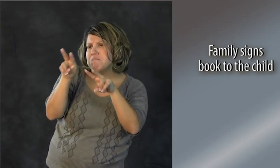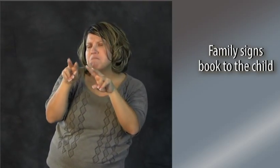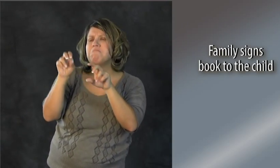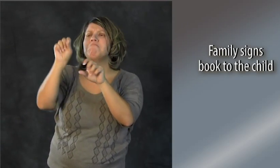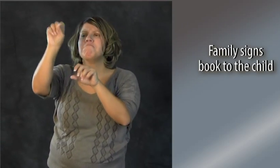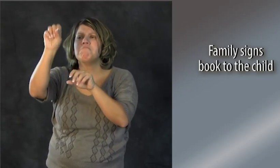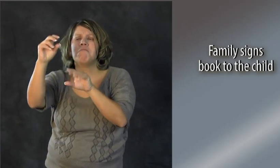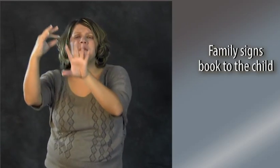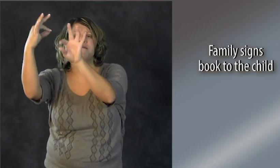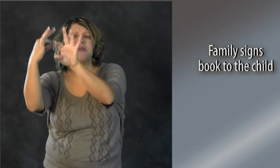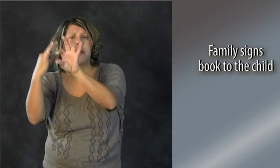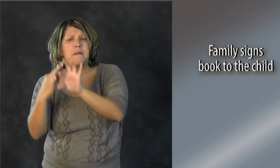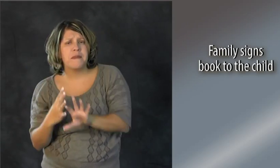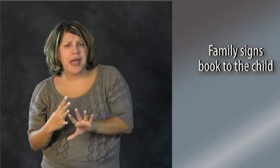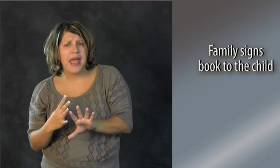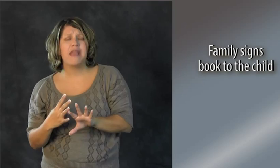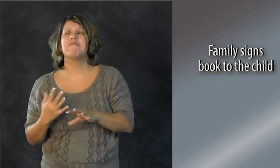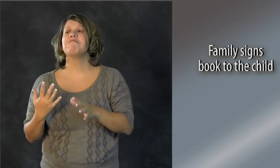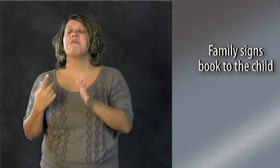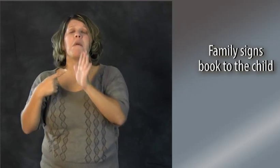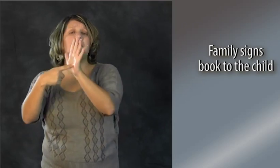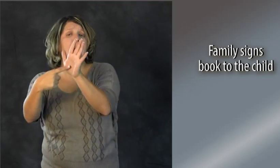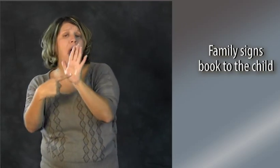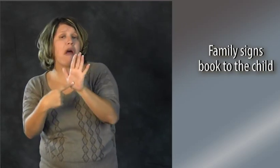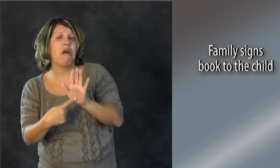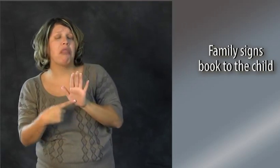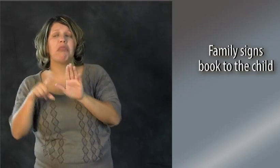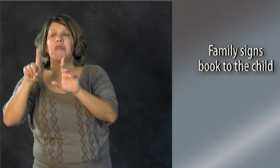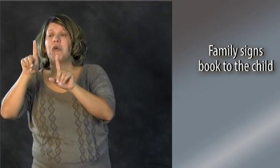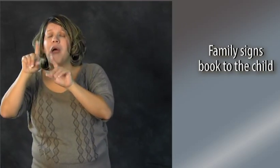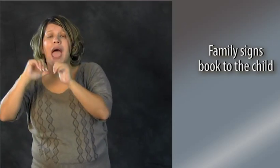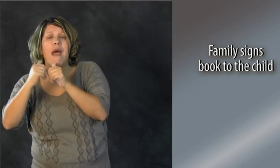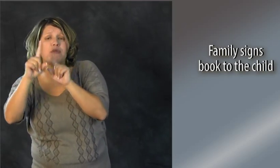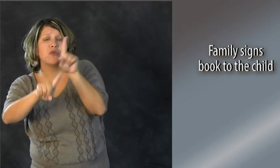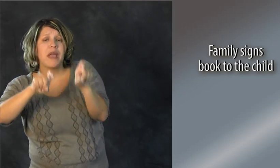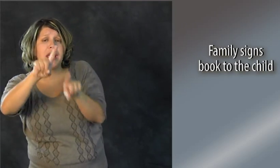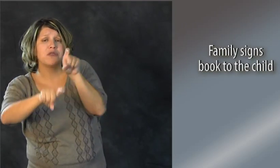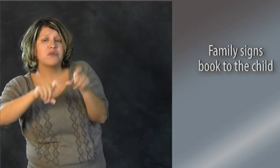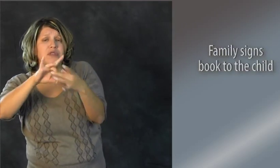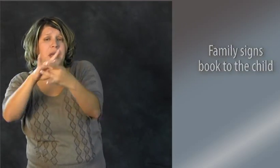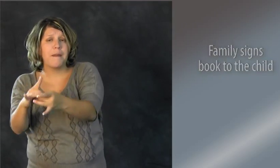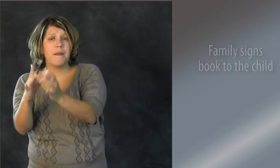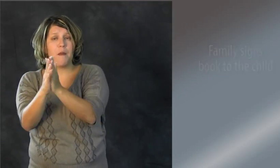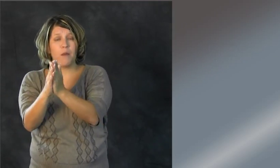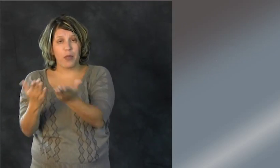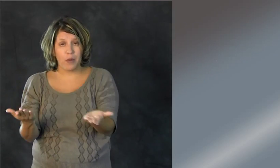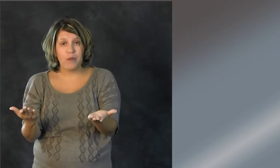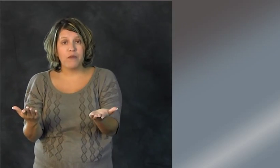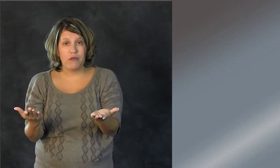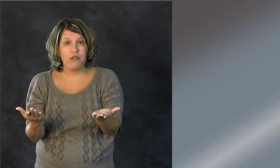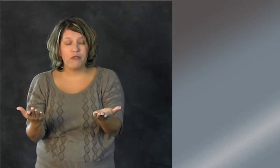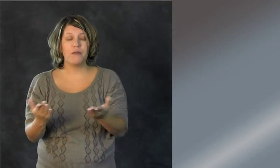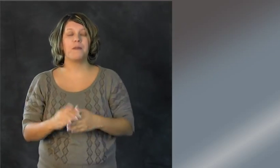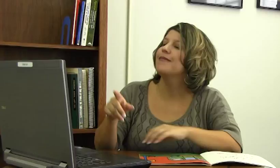The tutor then will watch and get any feedback needed to be able to model how to ask questions related to the book.